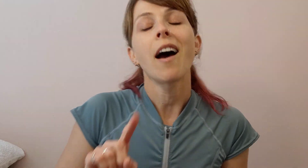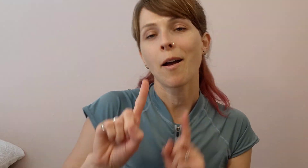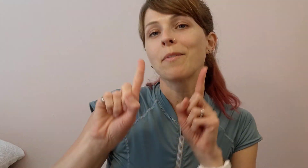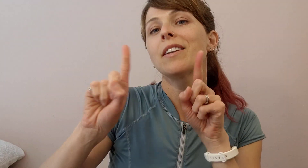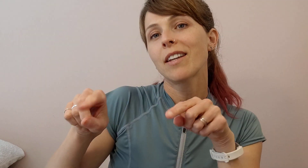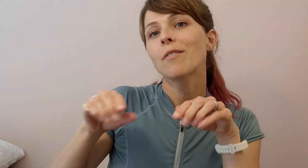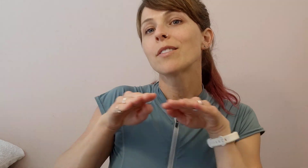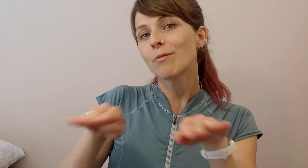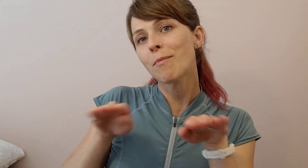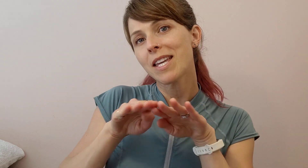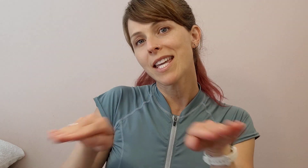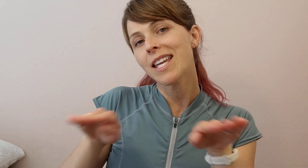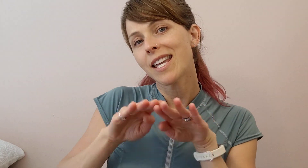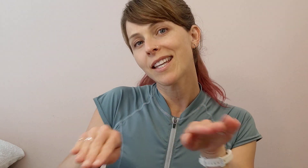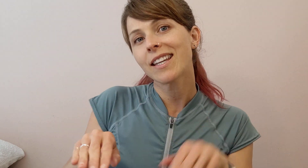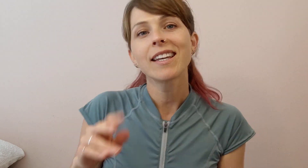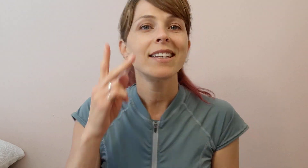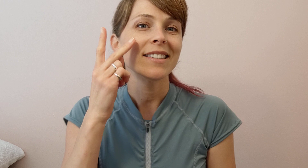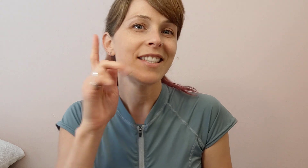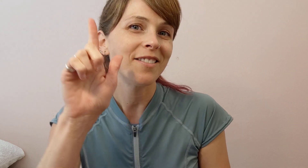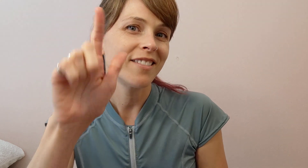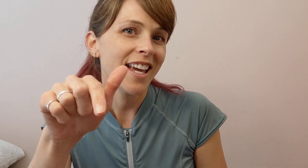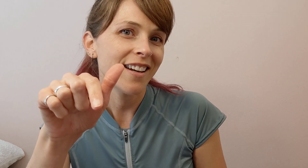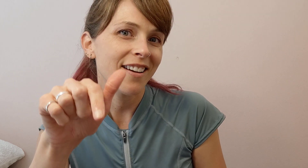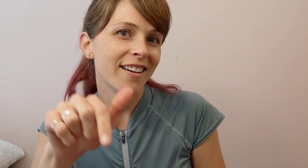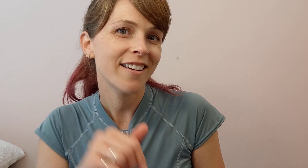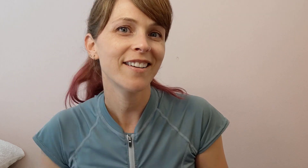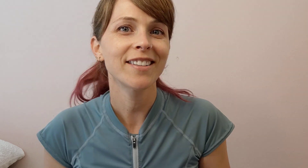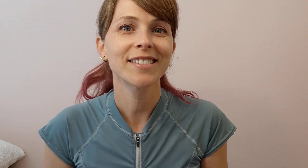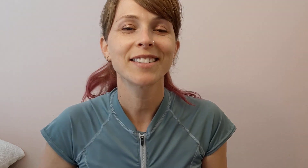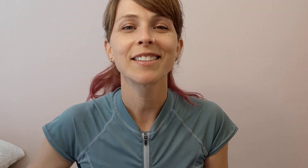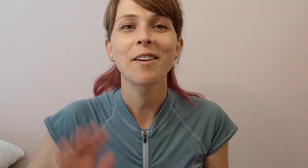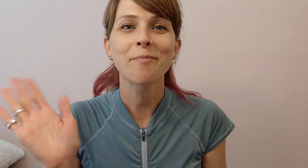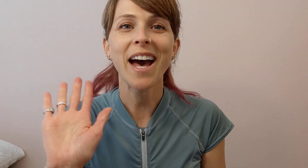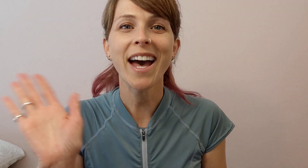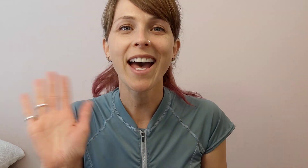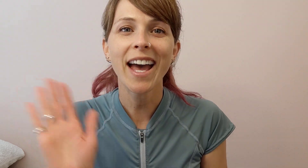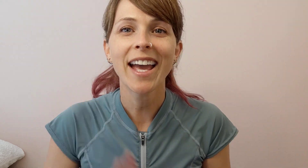I'm gonna go swimming. See you later! Bye!